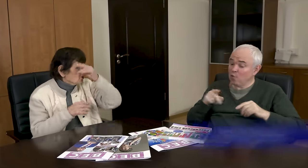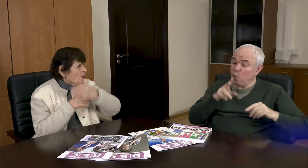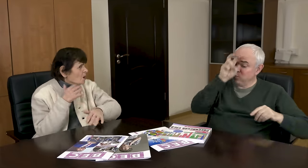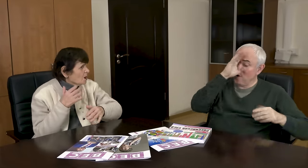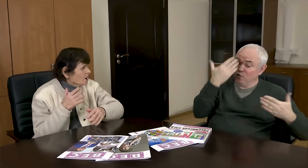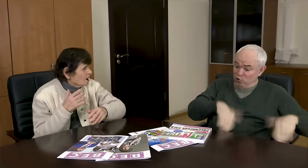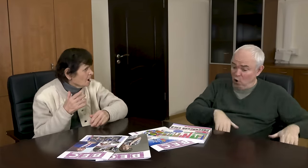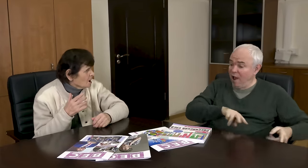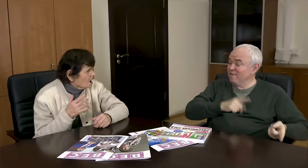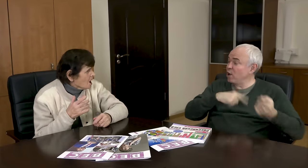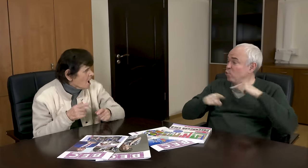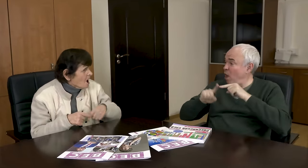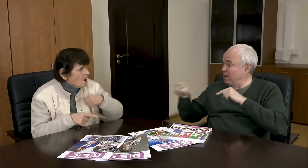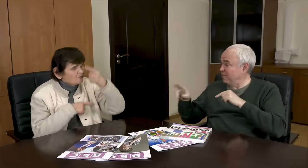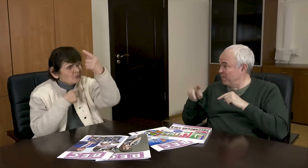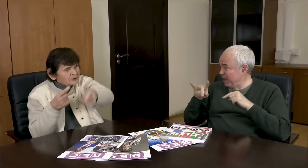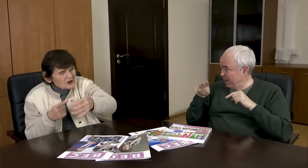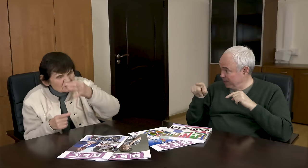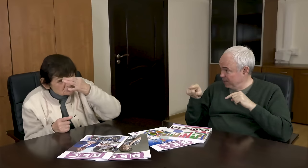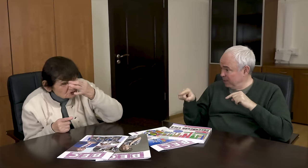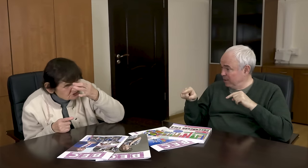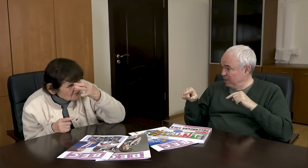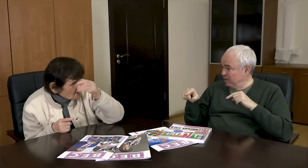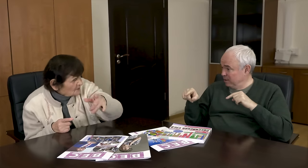So, you graduated from the Kuibyshev Sewing College and returned to Perm...